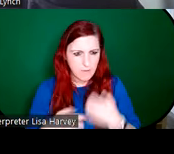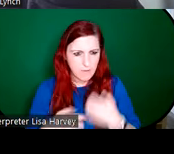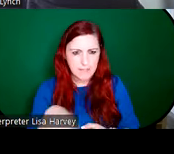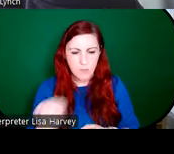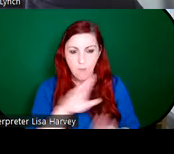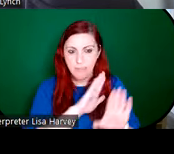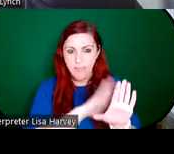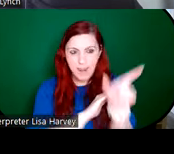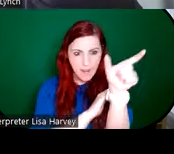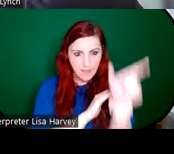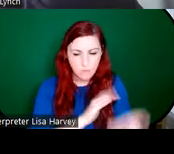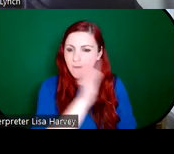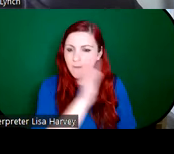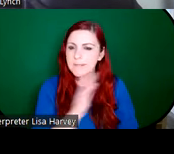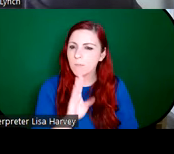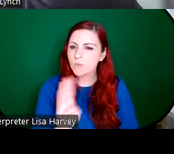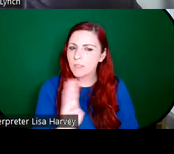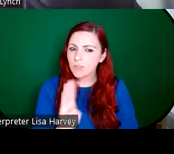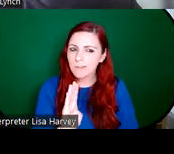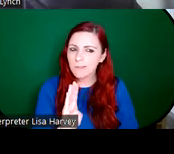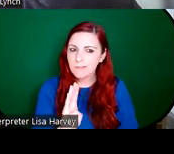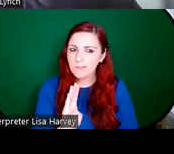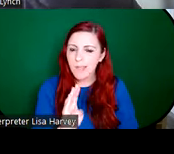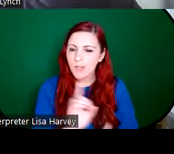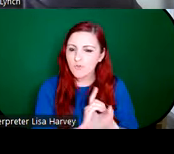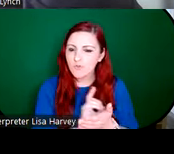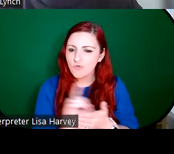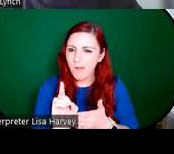have St. Bridget drying her clothes in a miraculous beam of light, which is